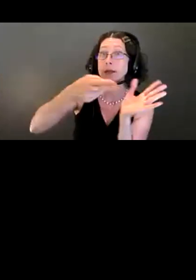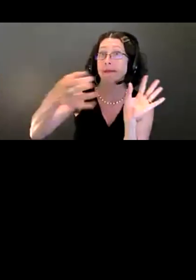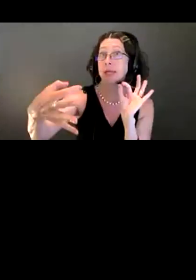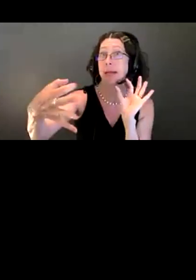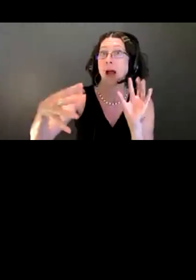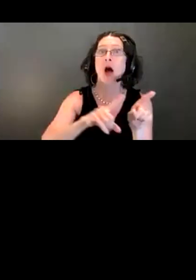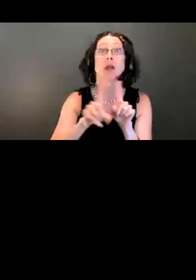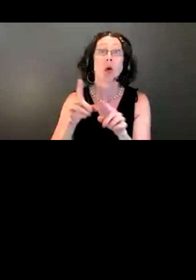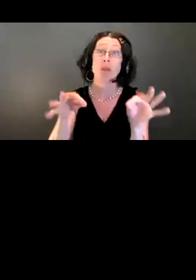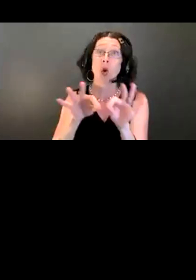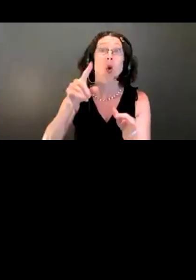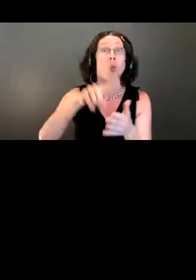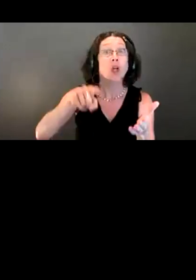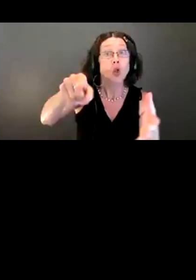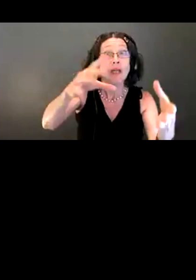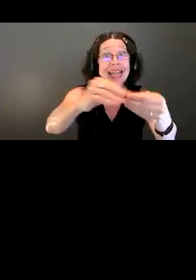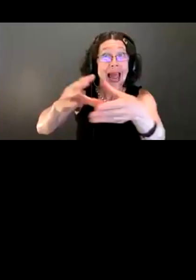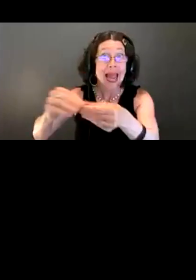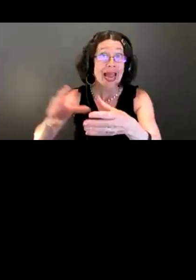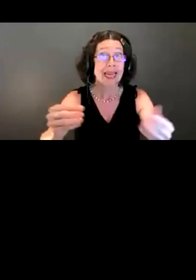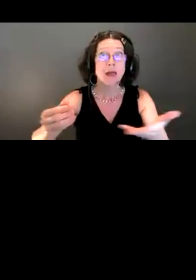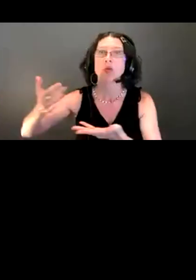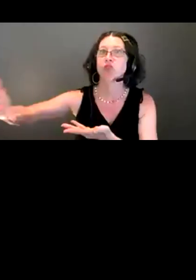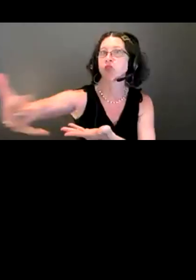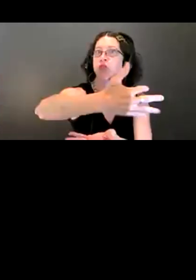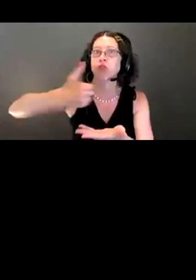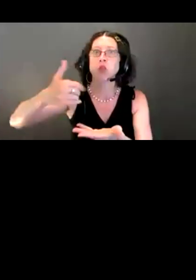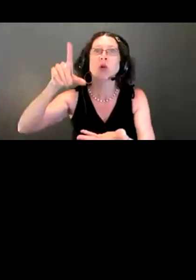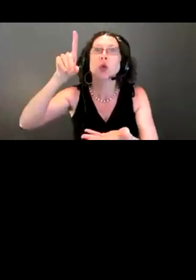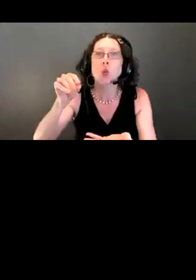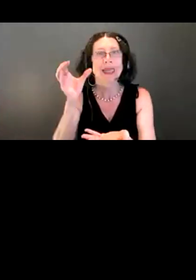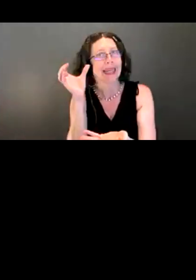I am so excited to be here. As I close today, I will just tell you that there is a giant